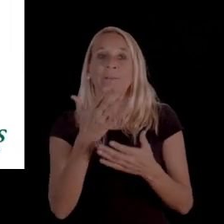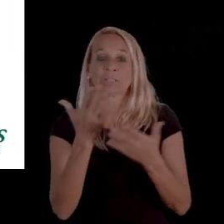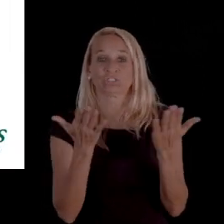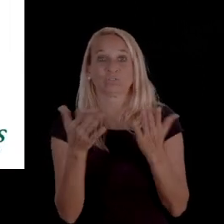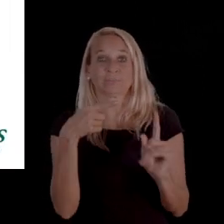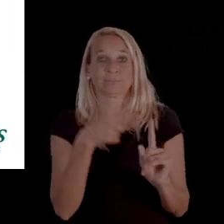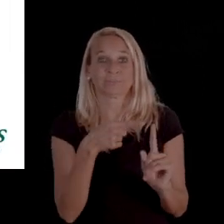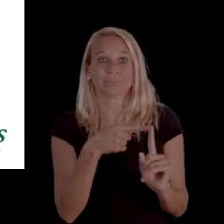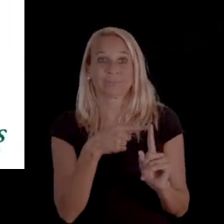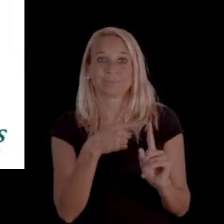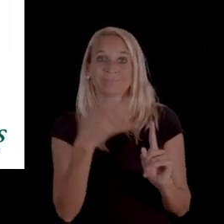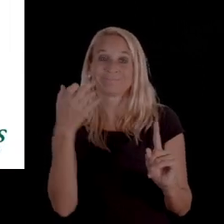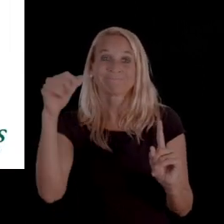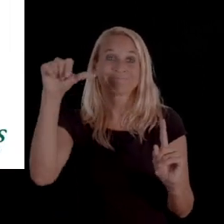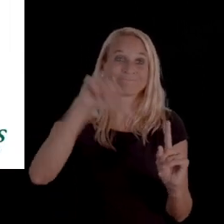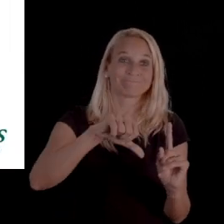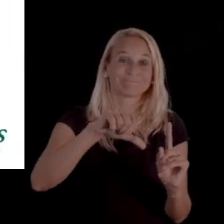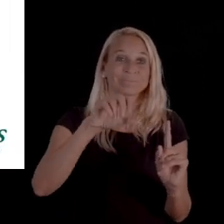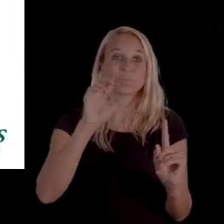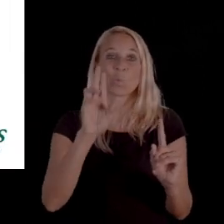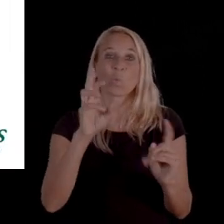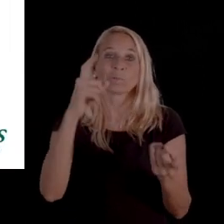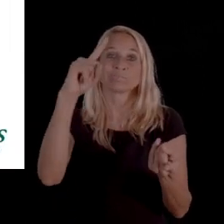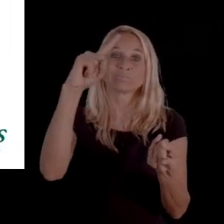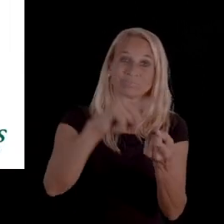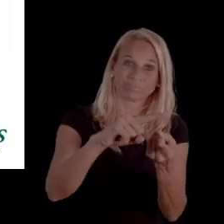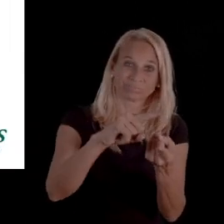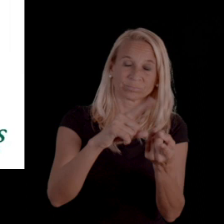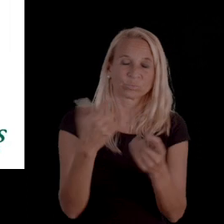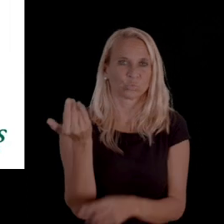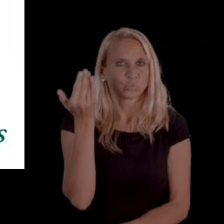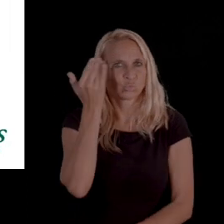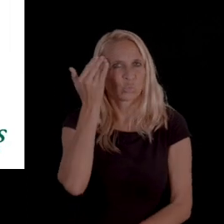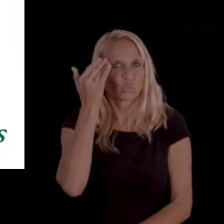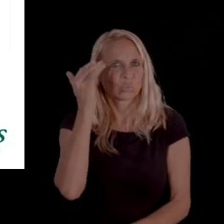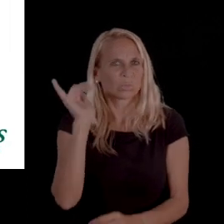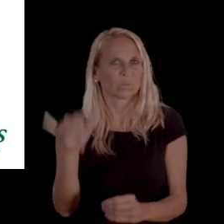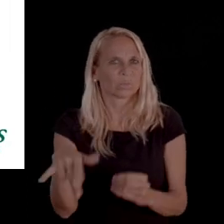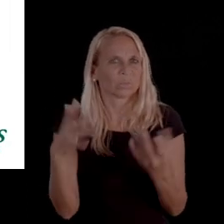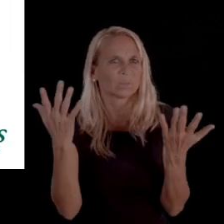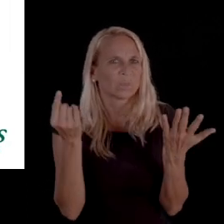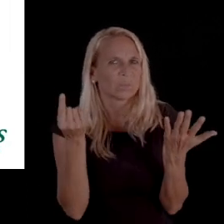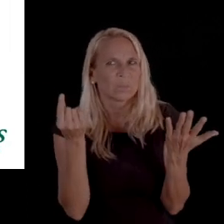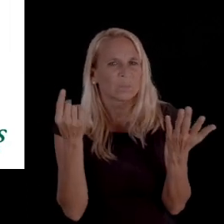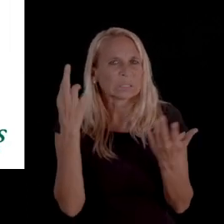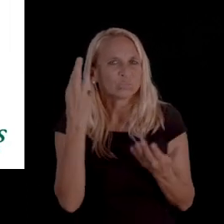that the service is being denied or reduced is aware of the rationale